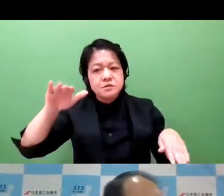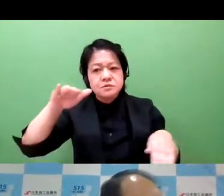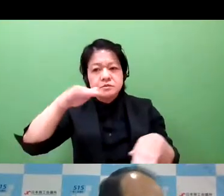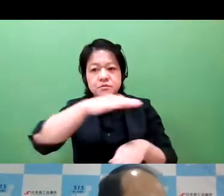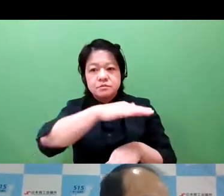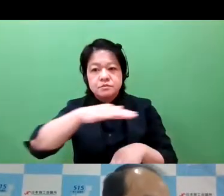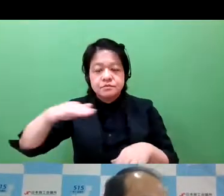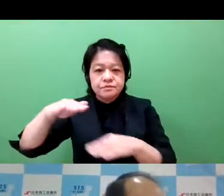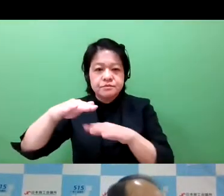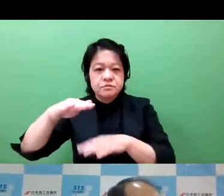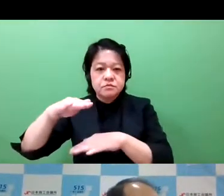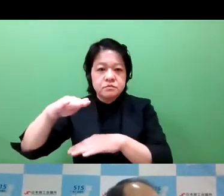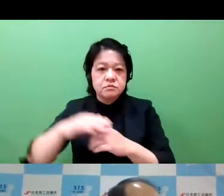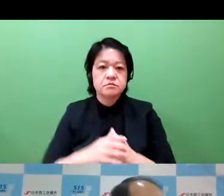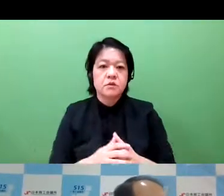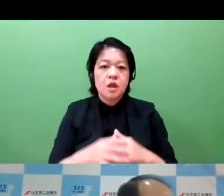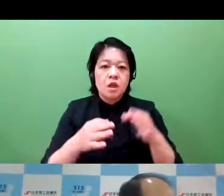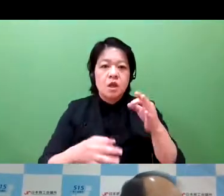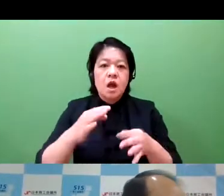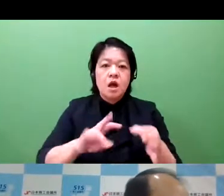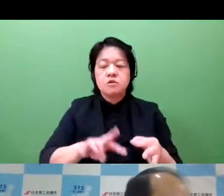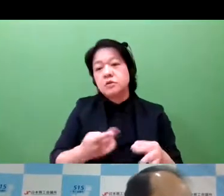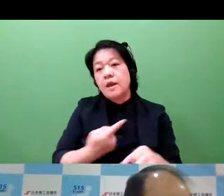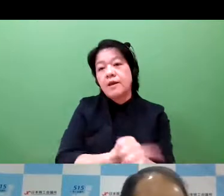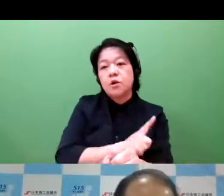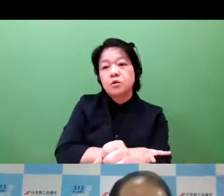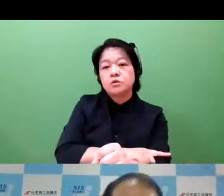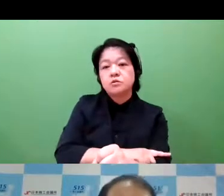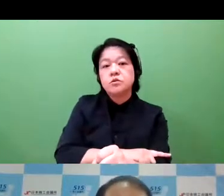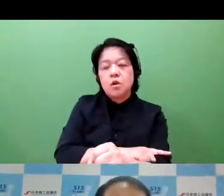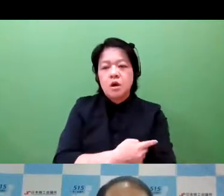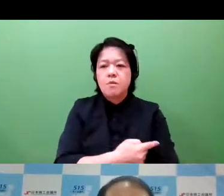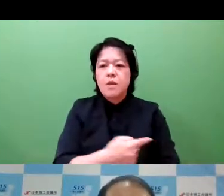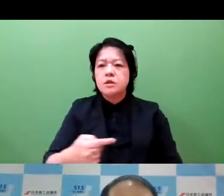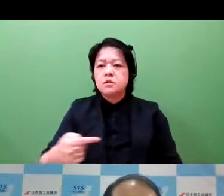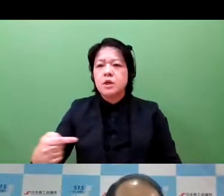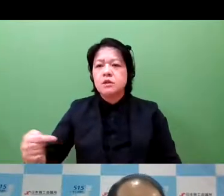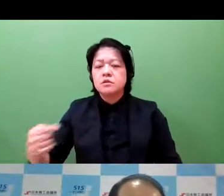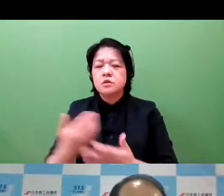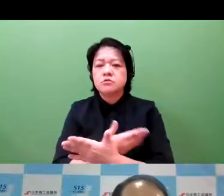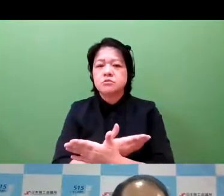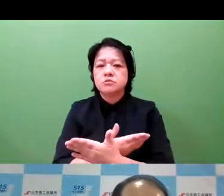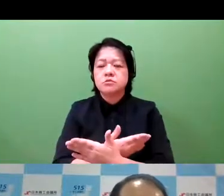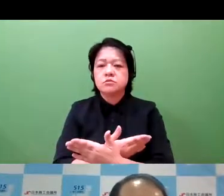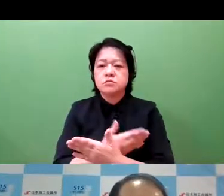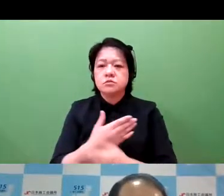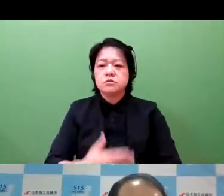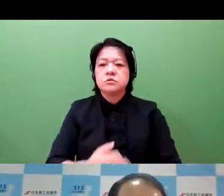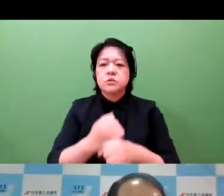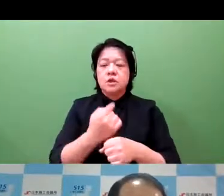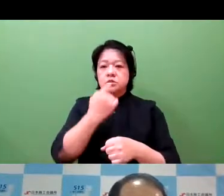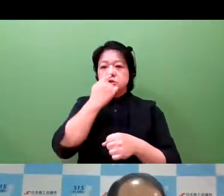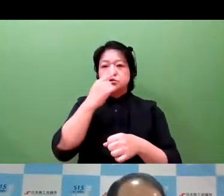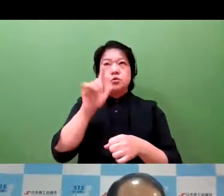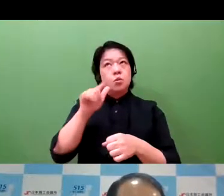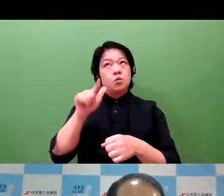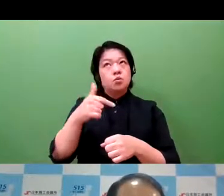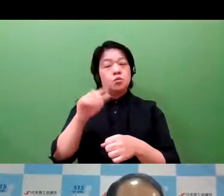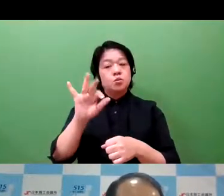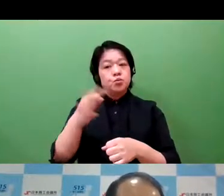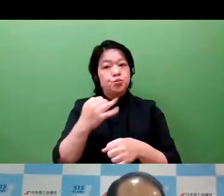This indicates the price transfer pass-off rate.